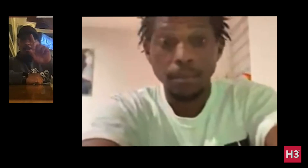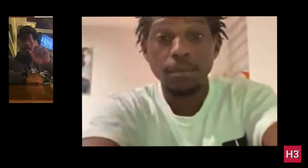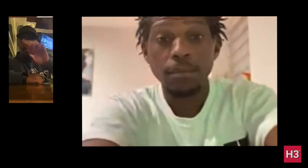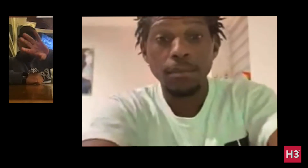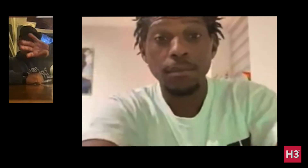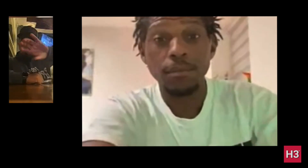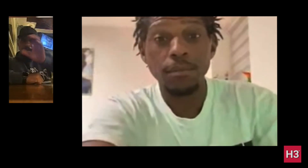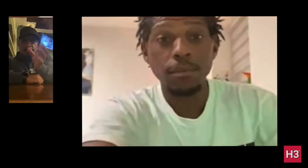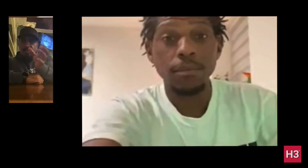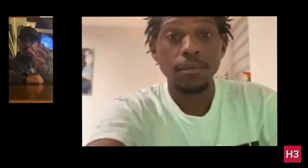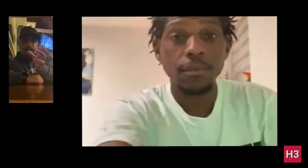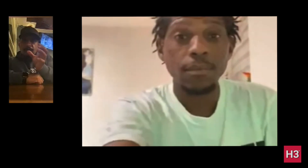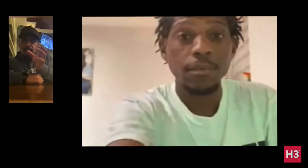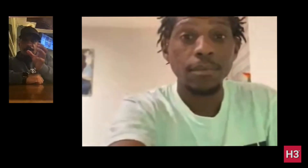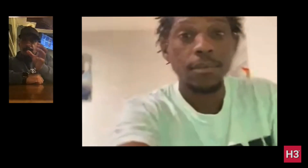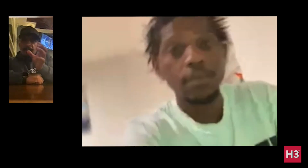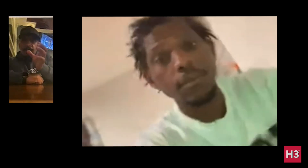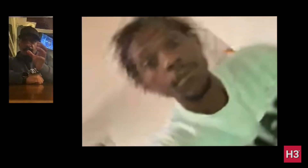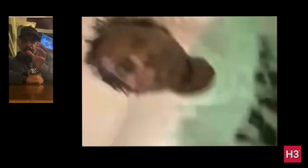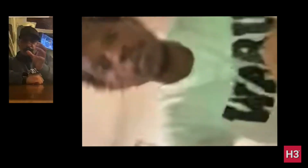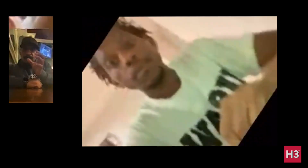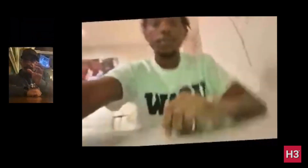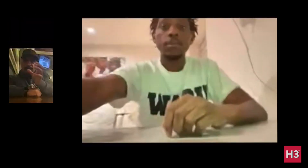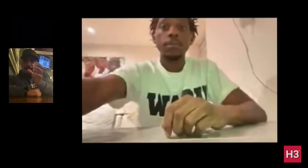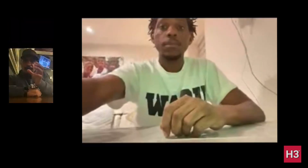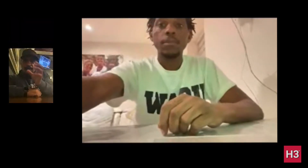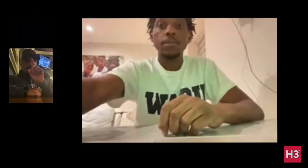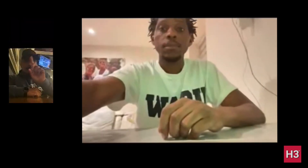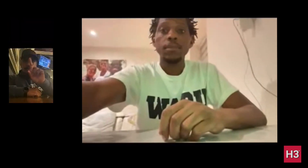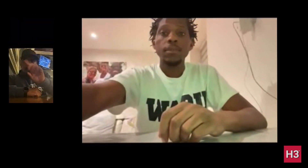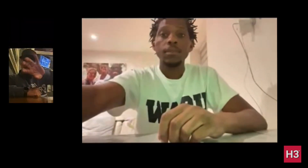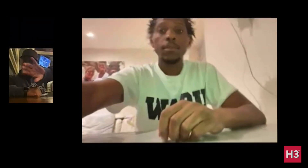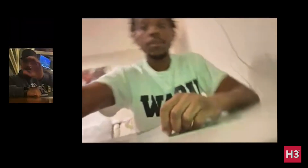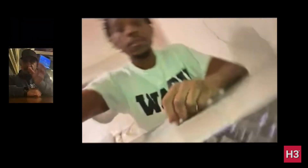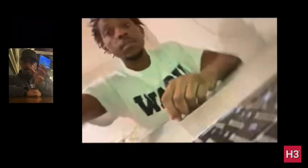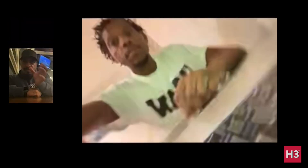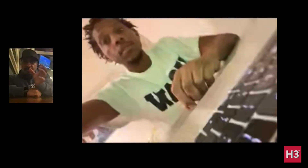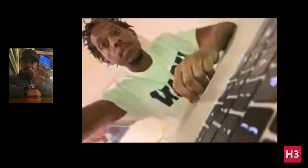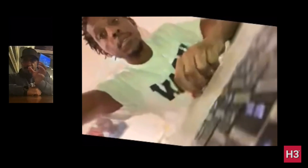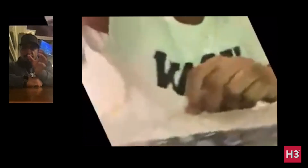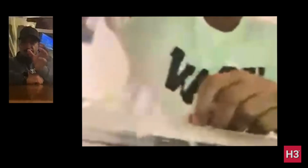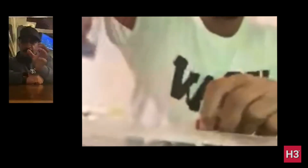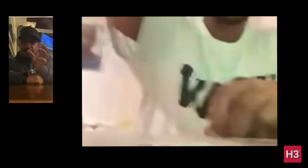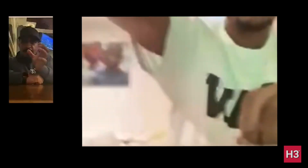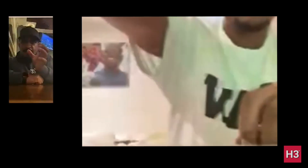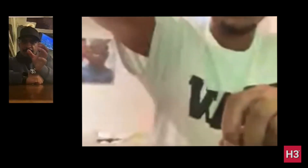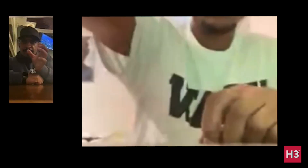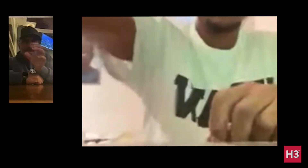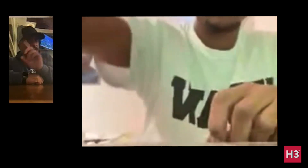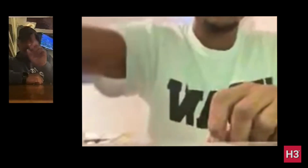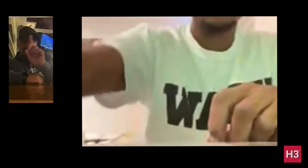No, other way. No the OTHER way.